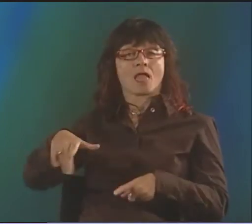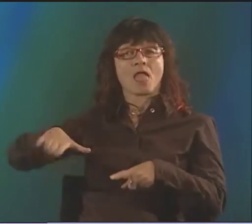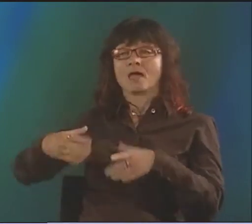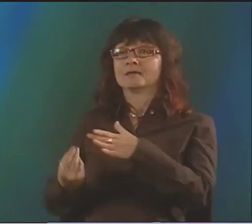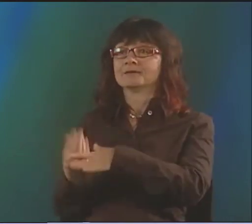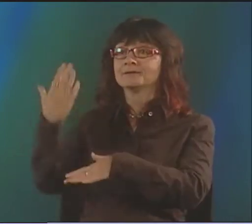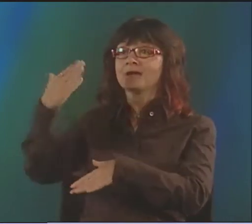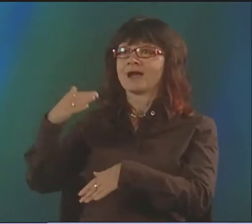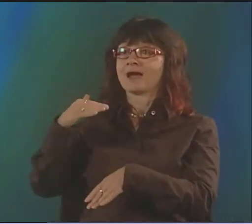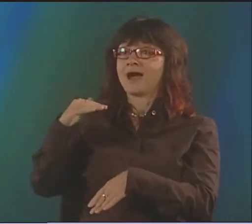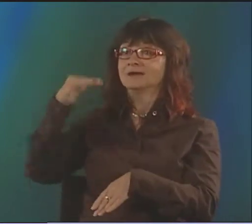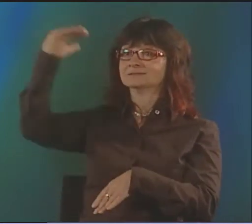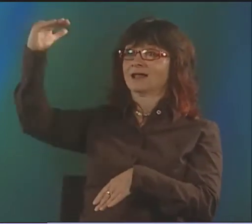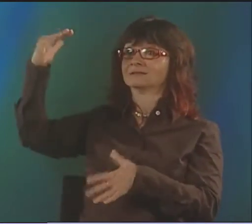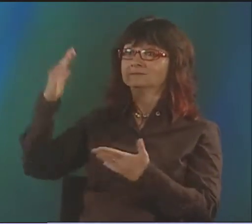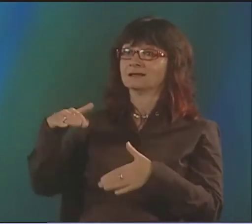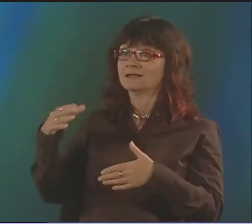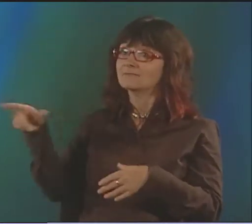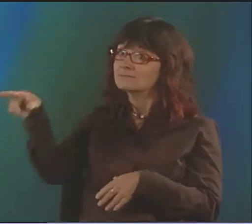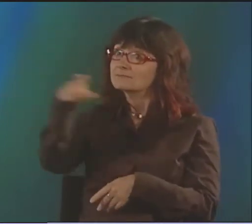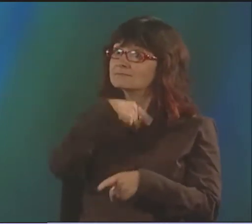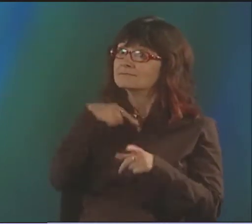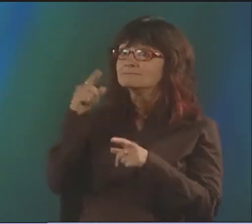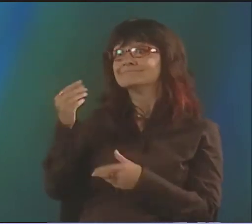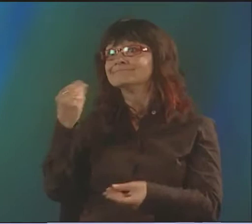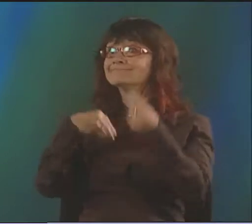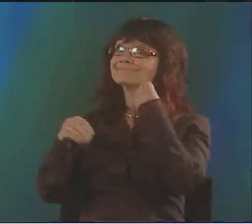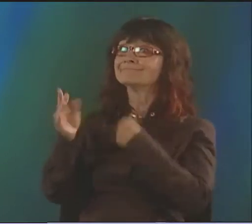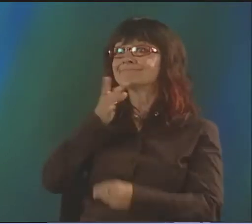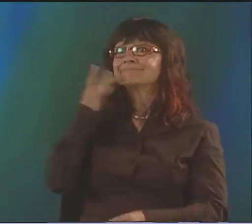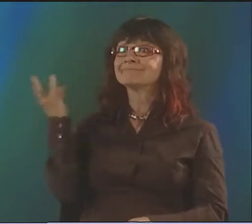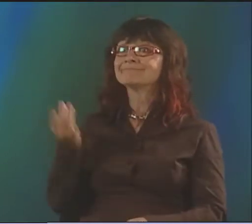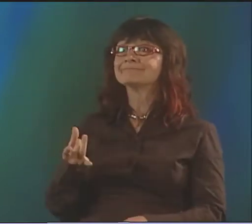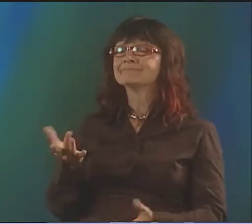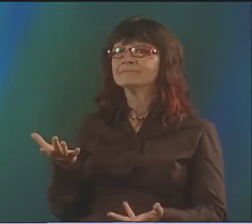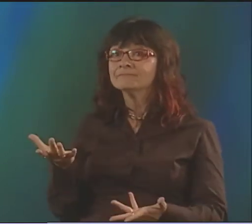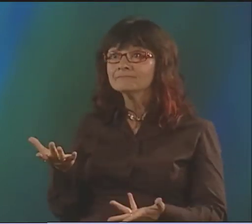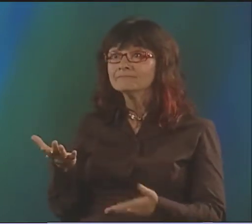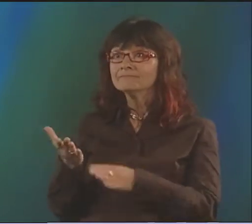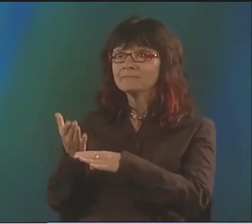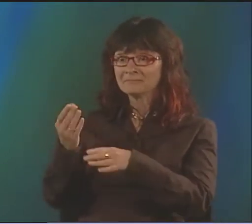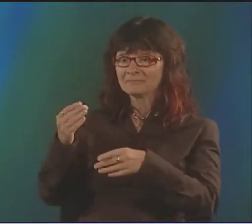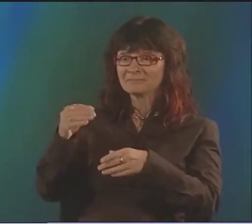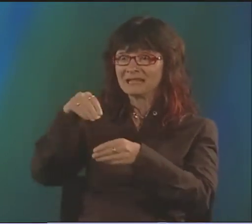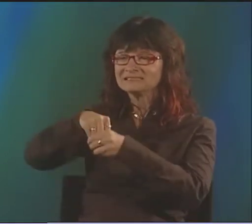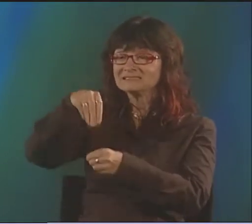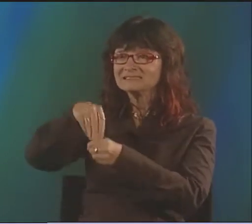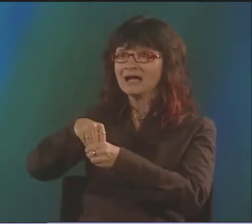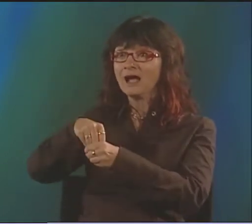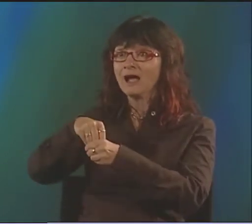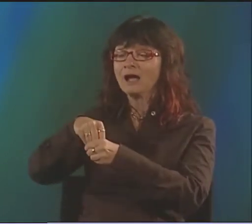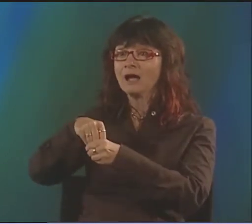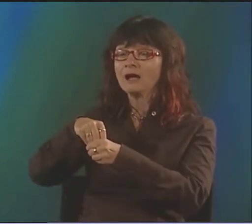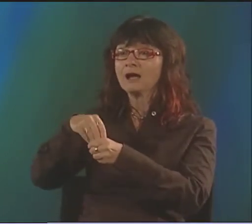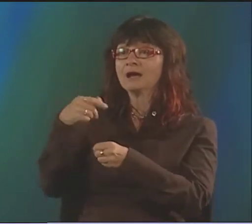I DIDN'T REALIZE WE WERE EATING BABY COWS, BABY ANIMALS. YOU KNOW, THEY TAKE THEM BEFORE THEY BECOME ADULTS,